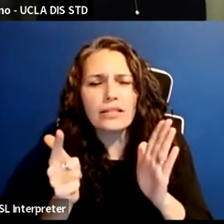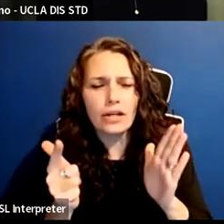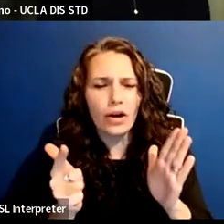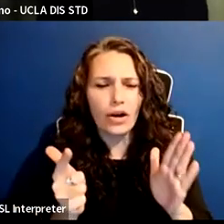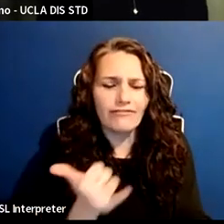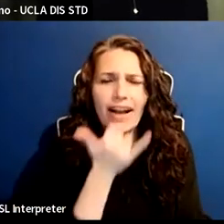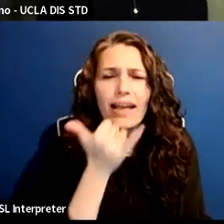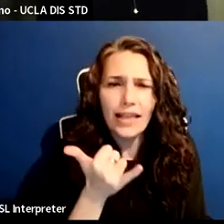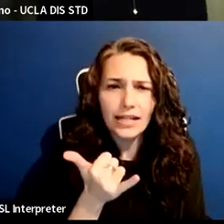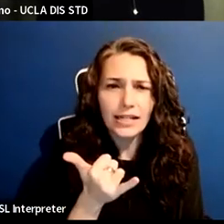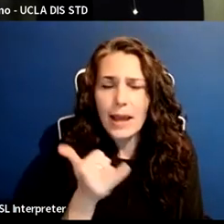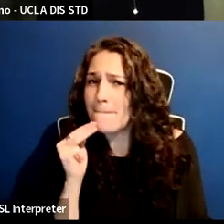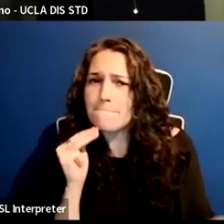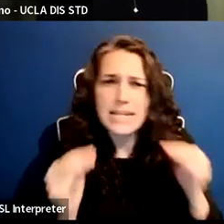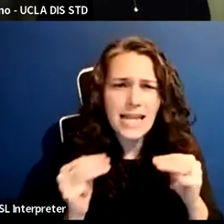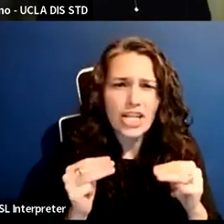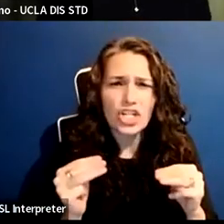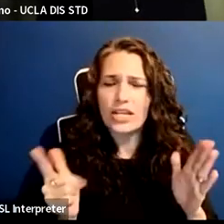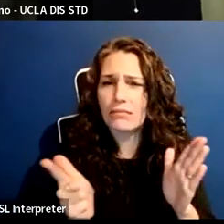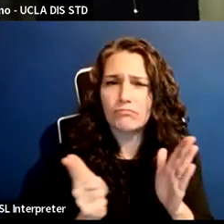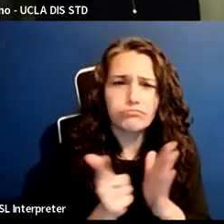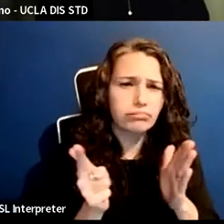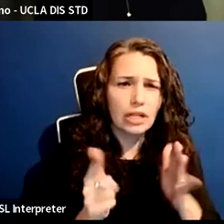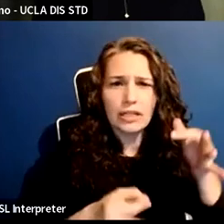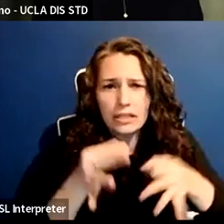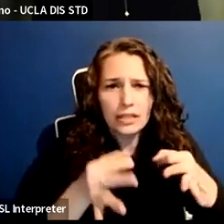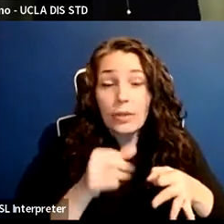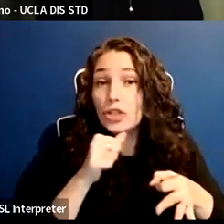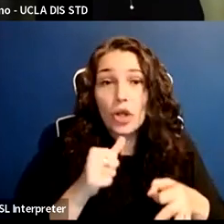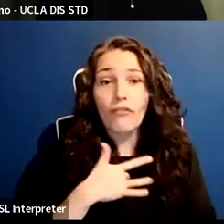but don't feel hopeless.